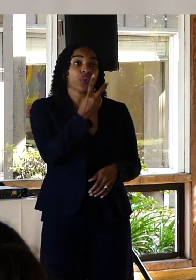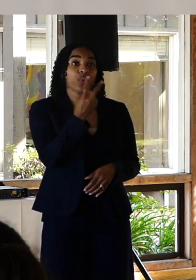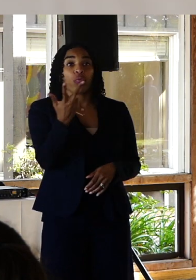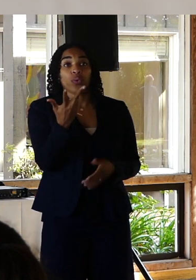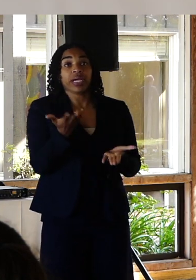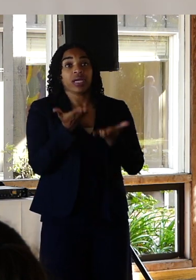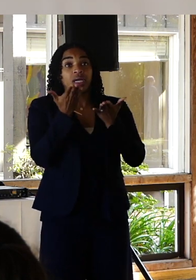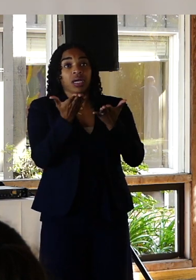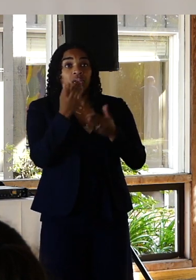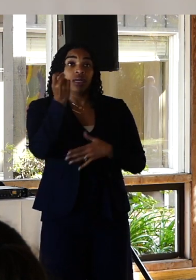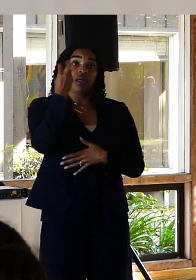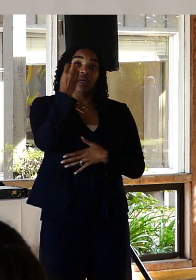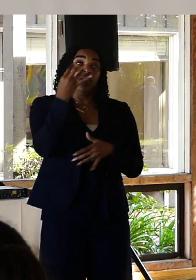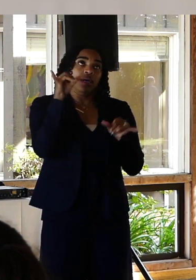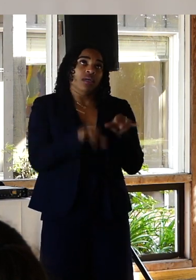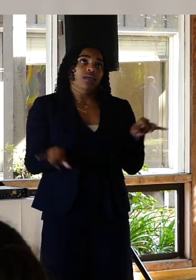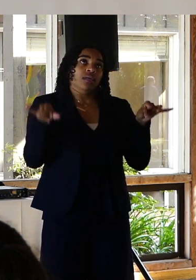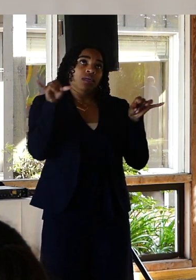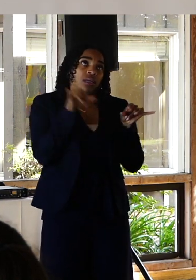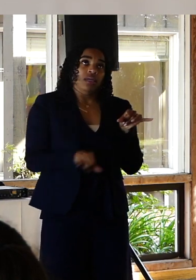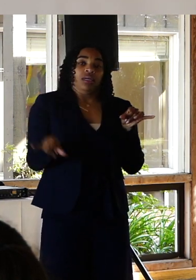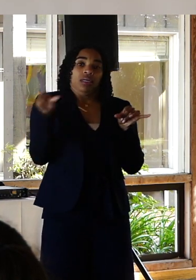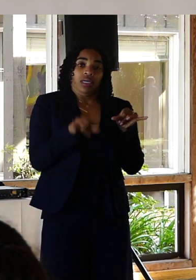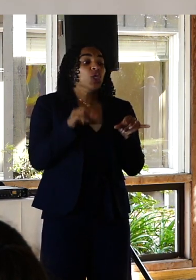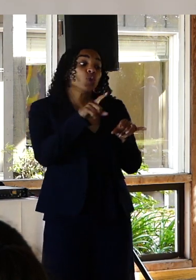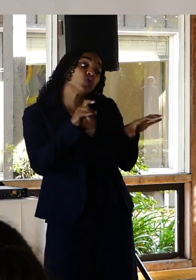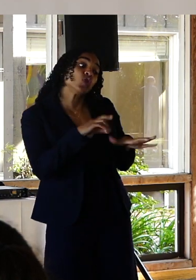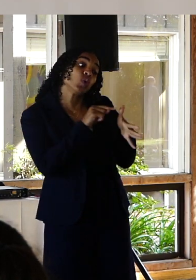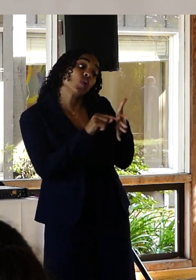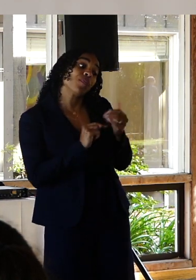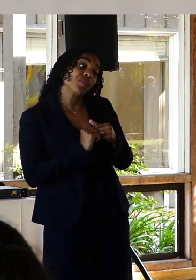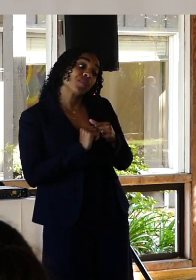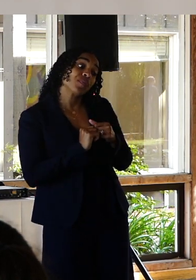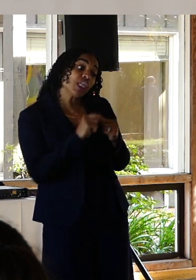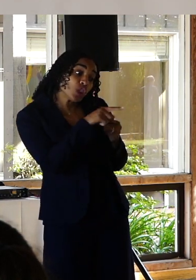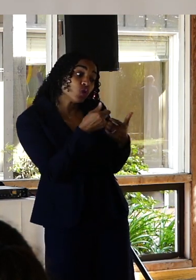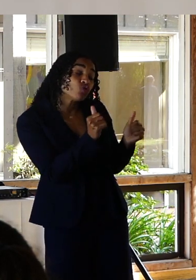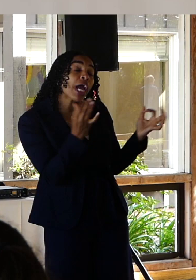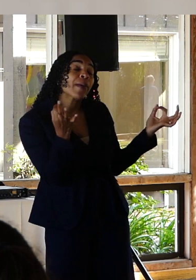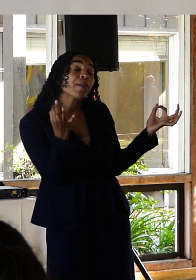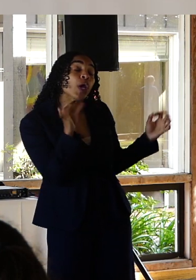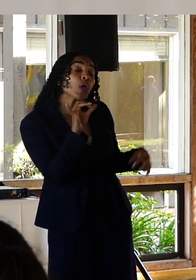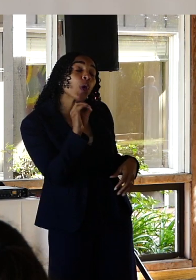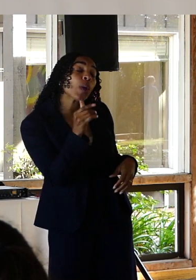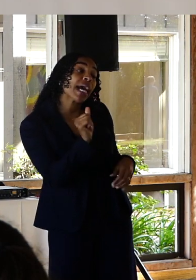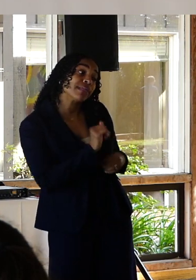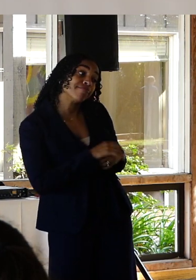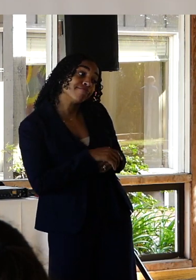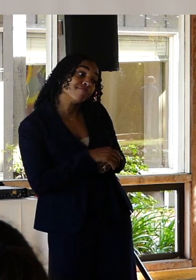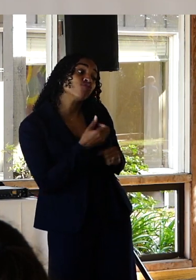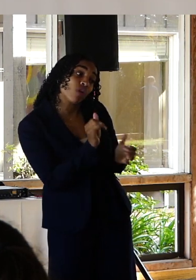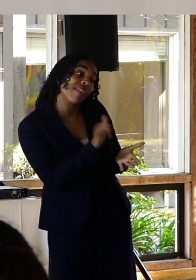suggestions over and over and over. Have you tried yoga. You know if you